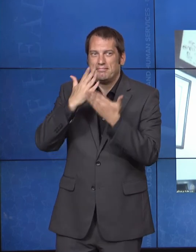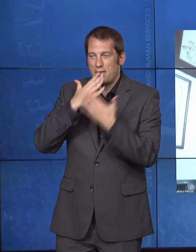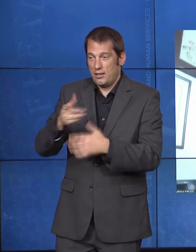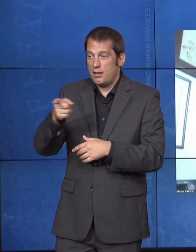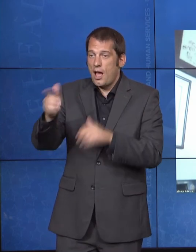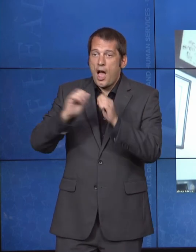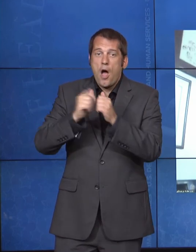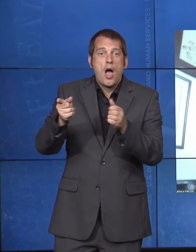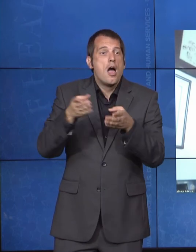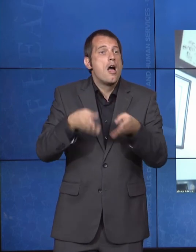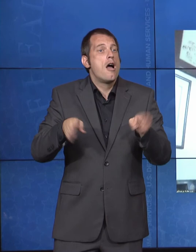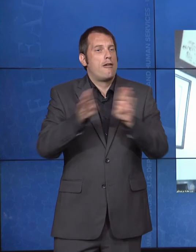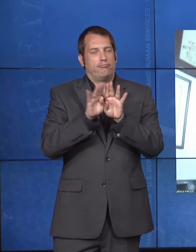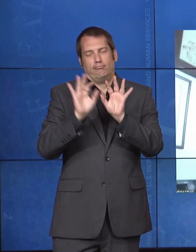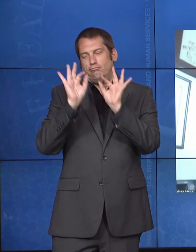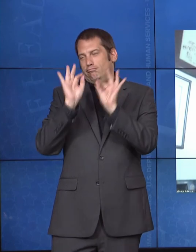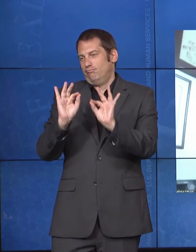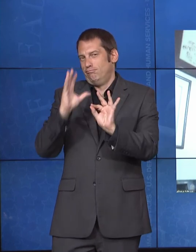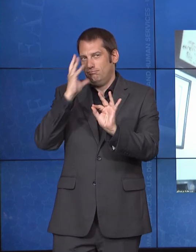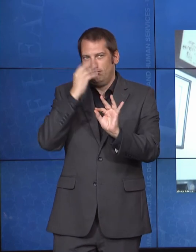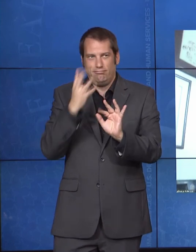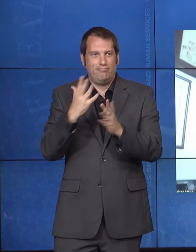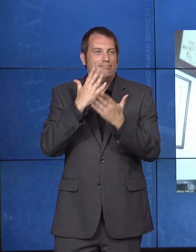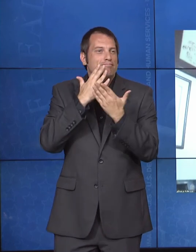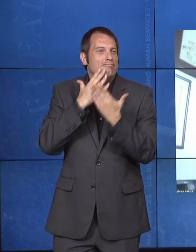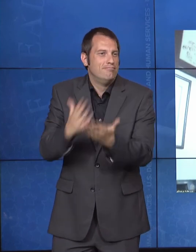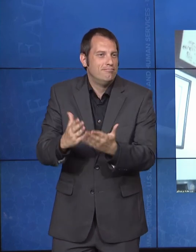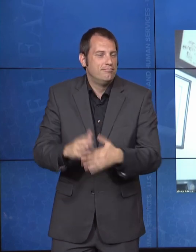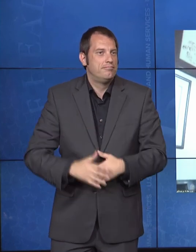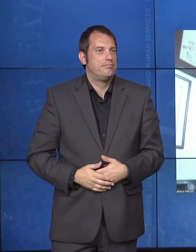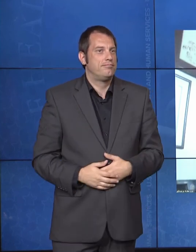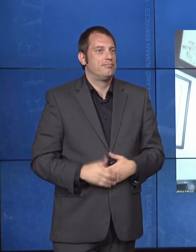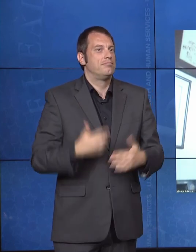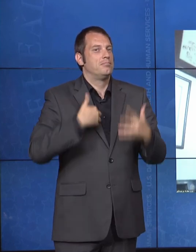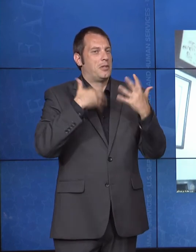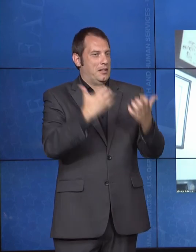of the fellow panelists, some great, great peers that are key leaders in this administration